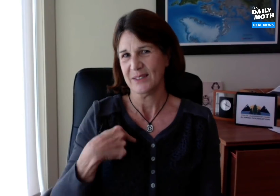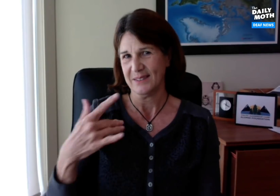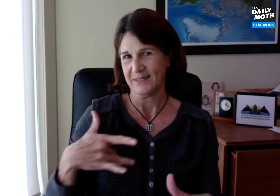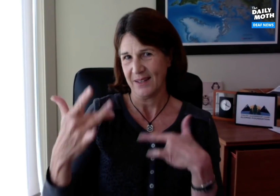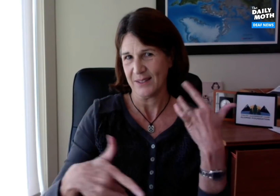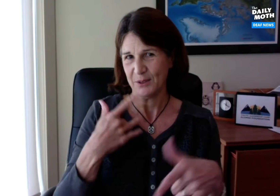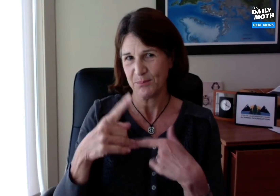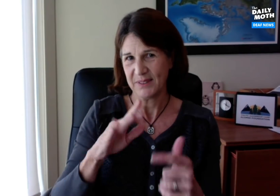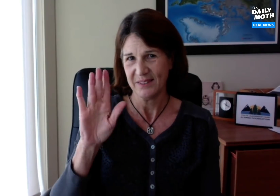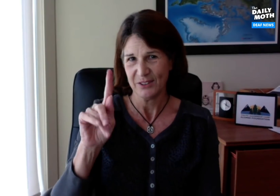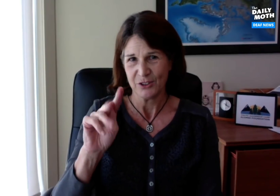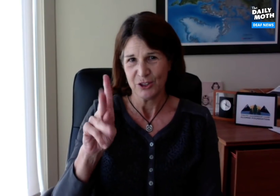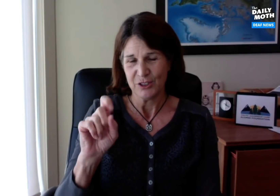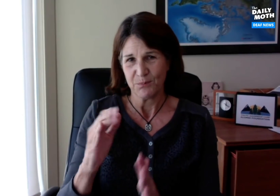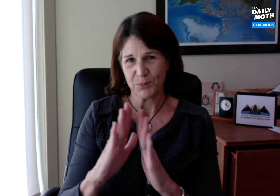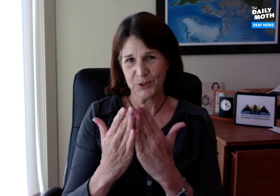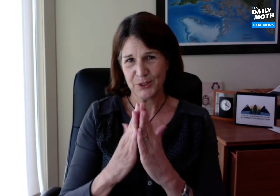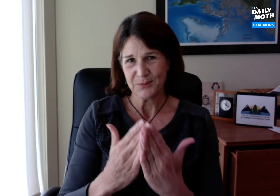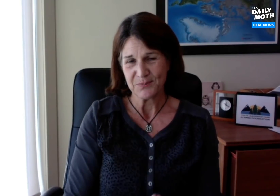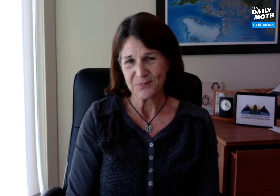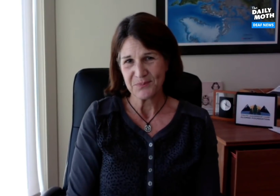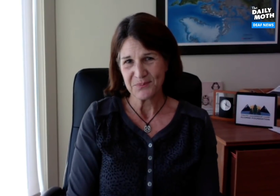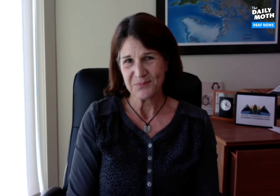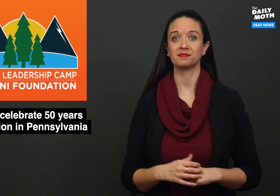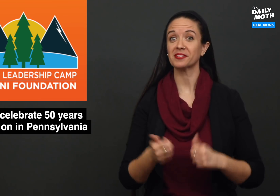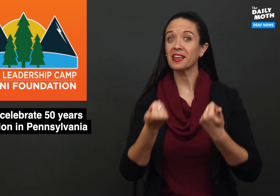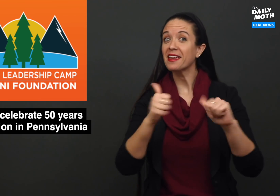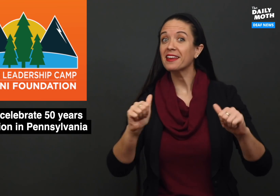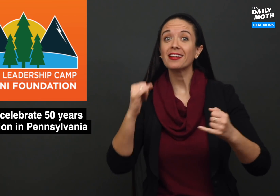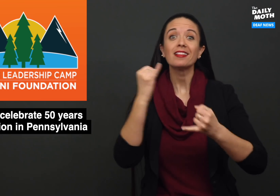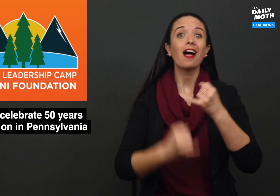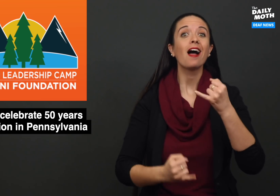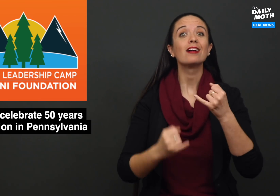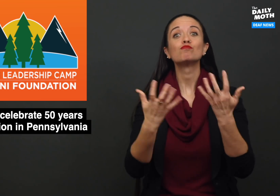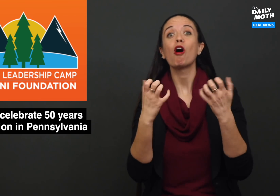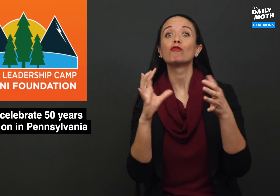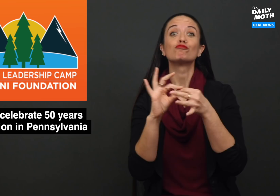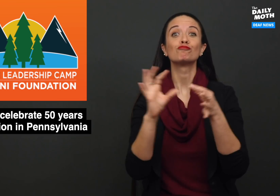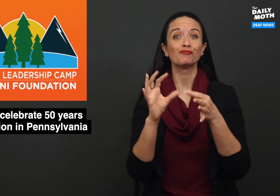I'm really excited about Turk's book. Any last comments?